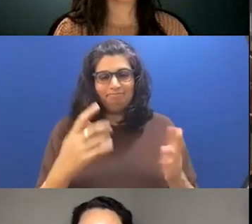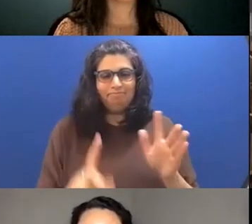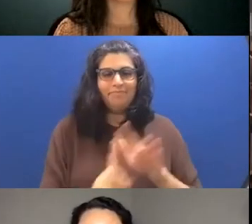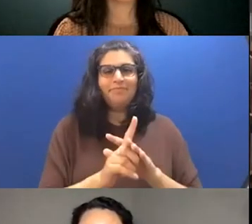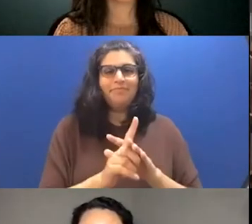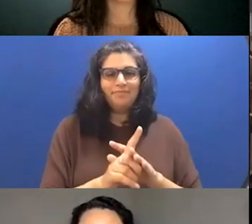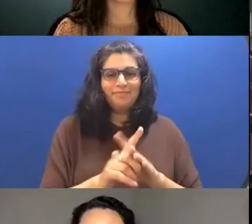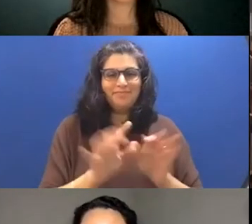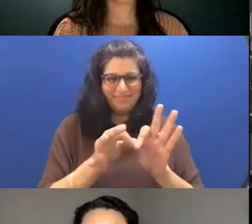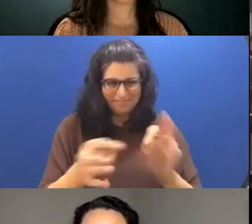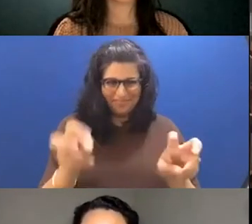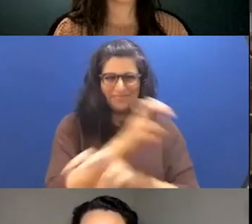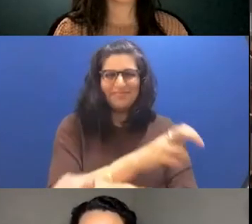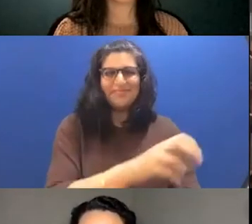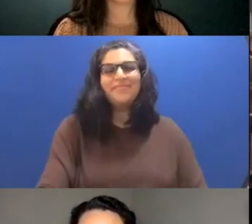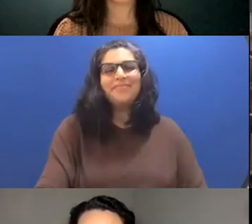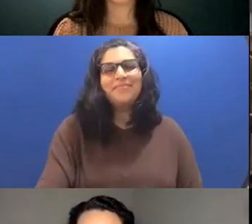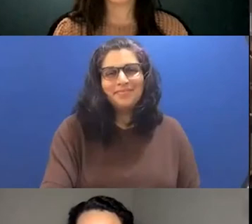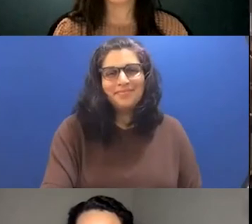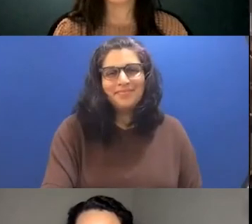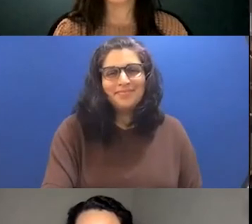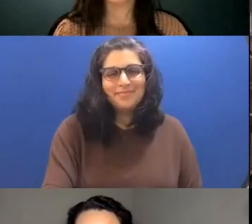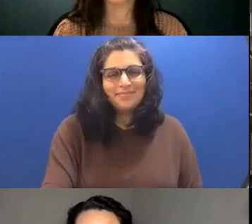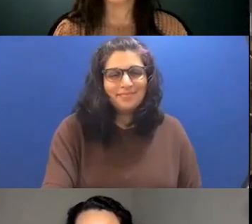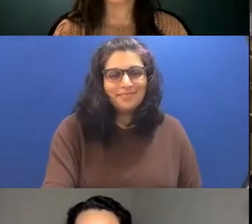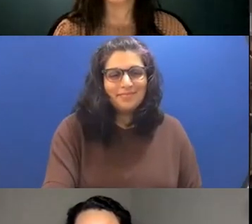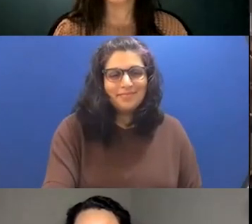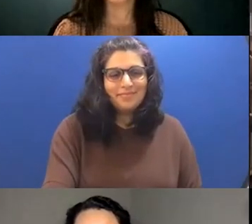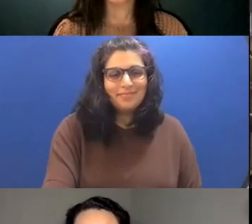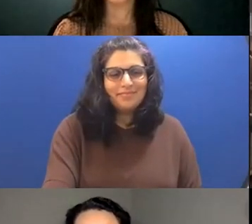Lily Philpott There's another question from Isaiah and I